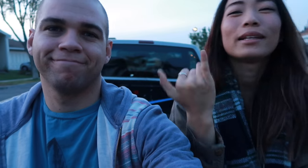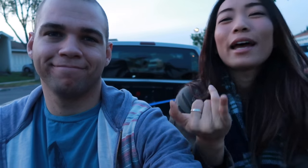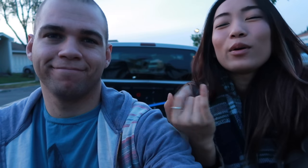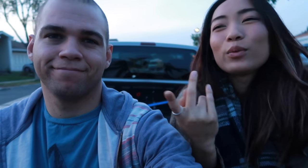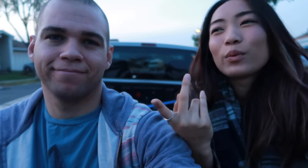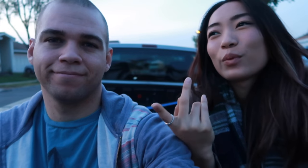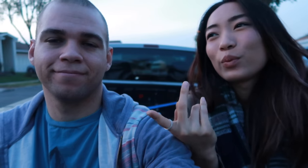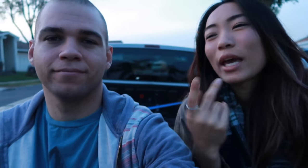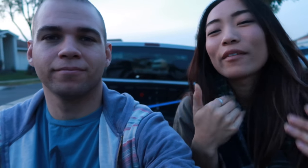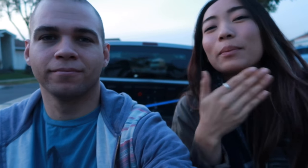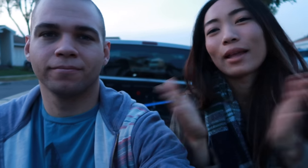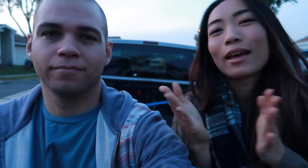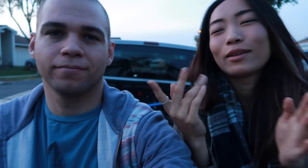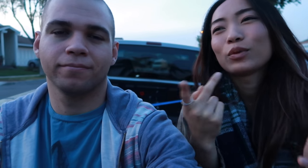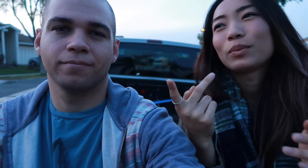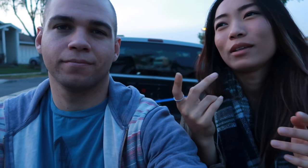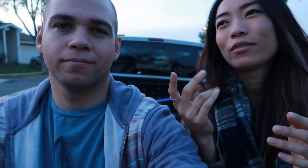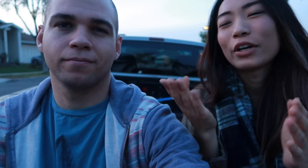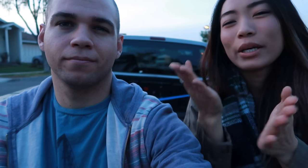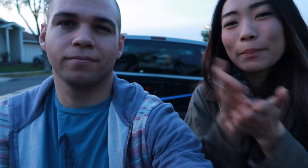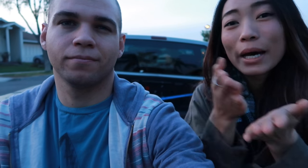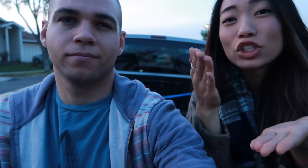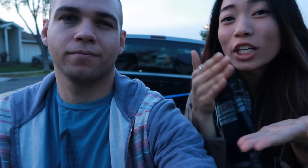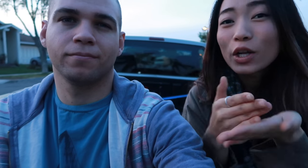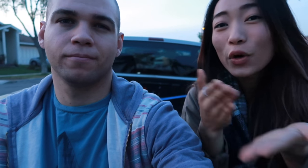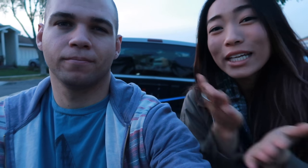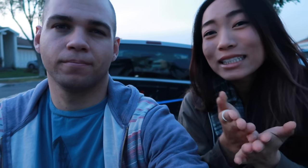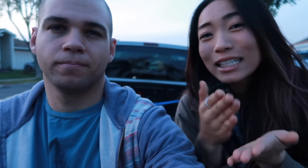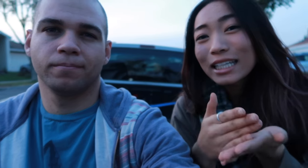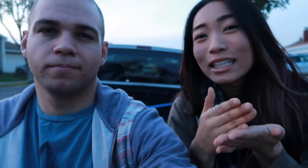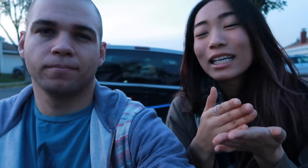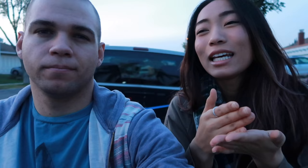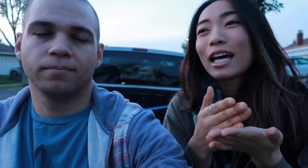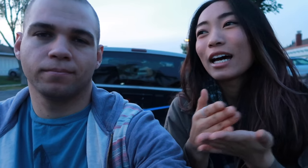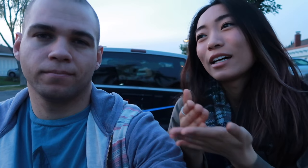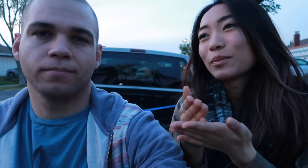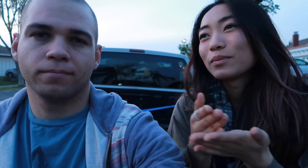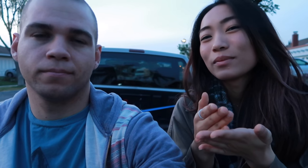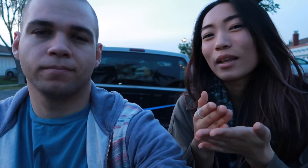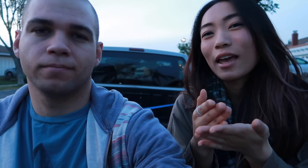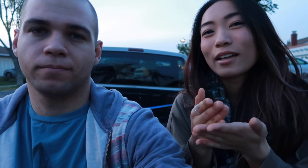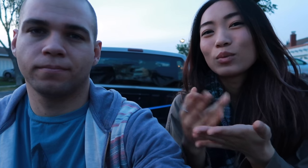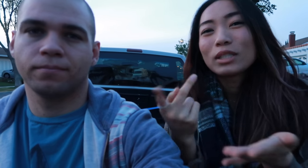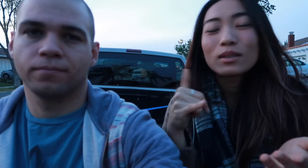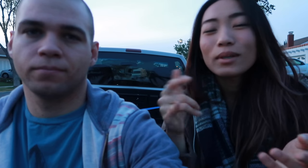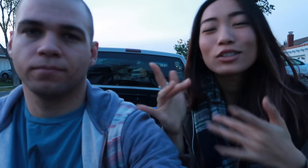now we have a plan and we're being very budget oriented and we still want to